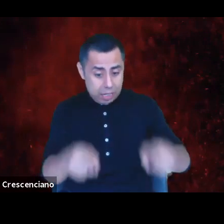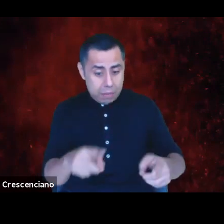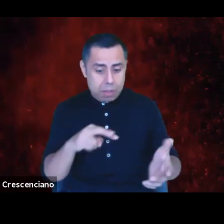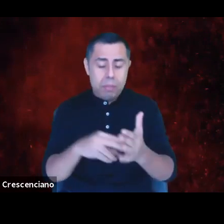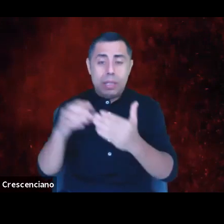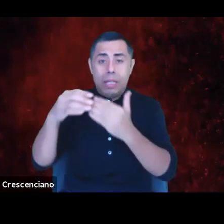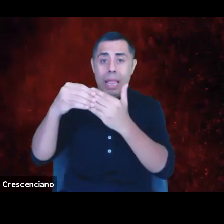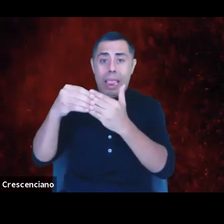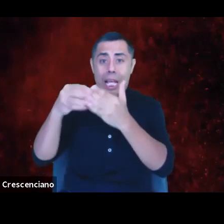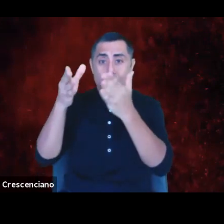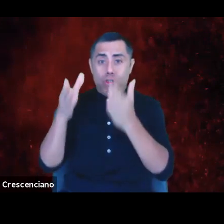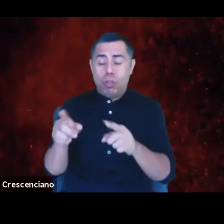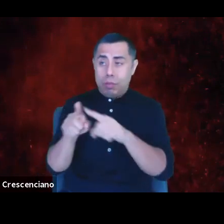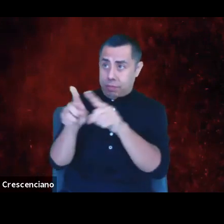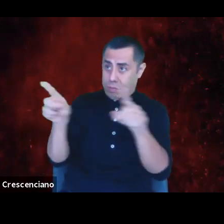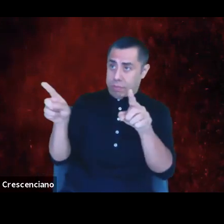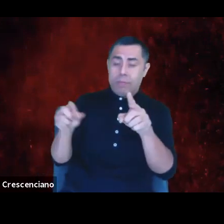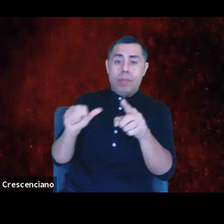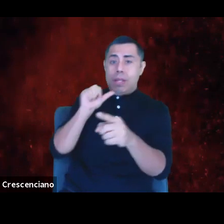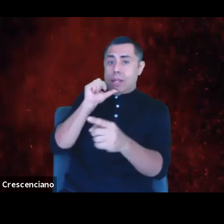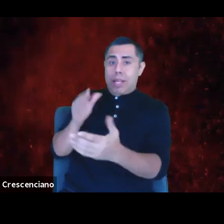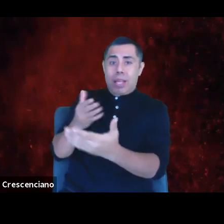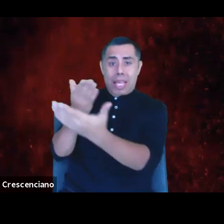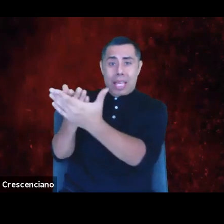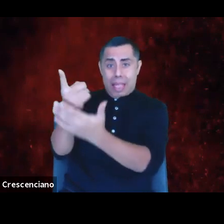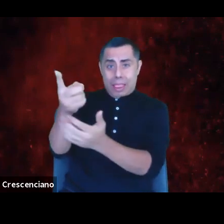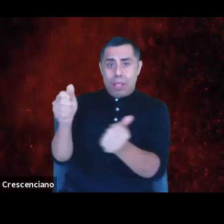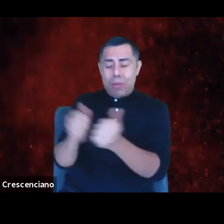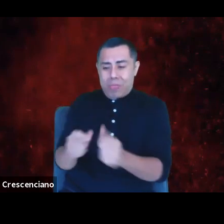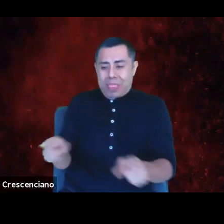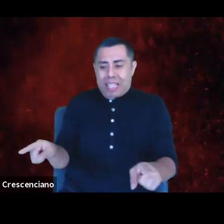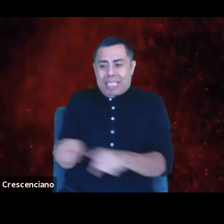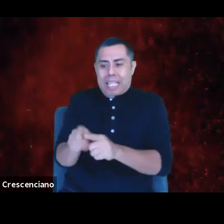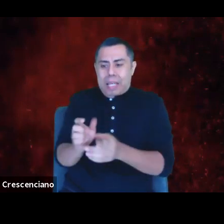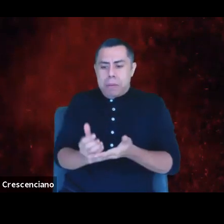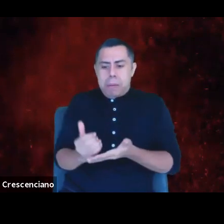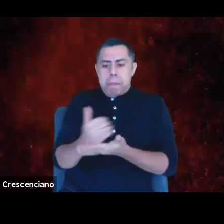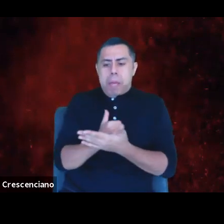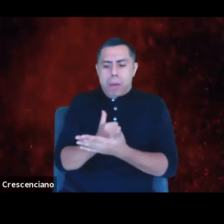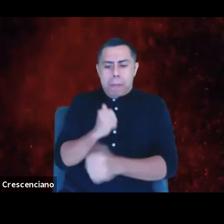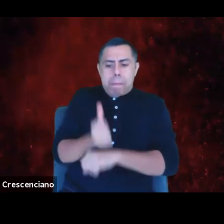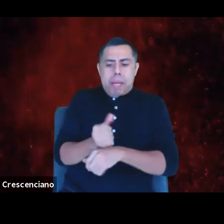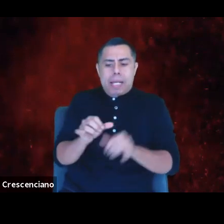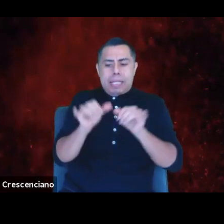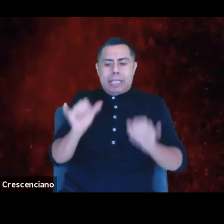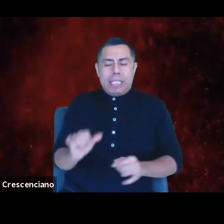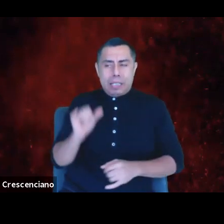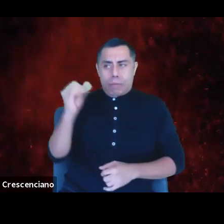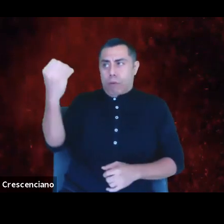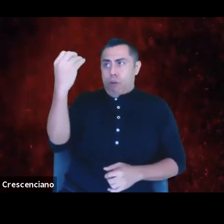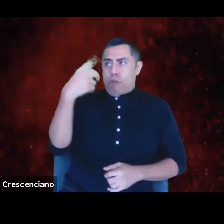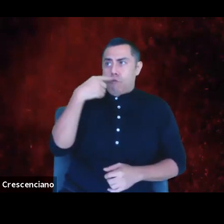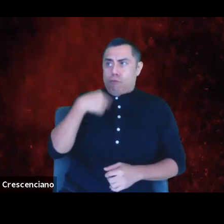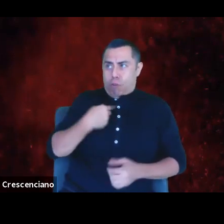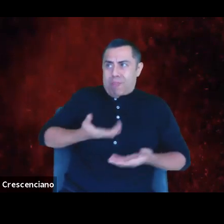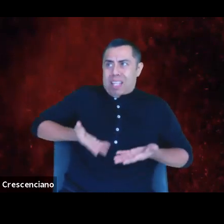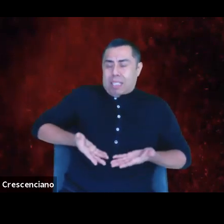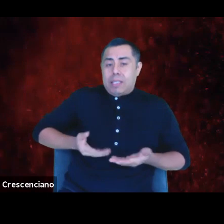must not have gotten here by the same merit-based system I was made to believe existed, that the leadership arrived at their positions